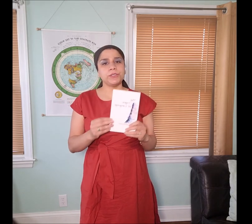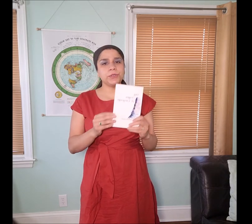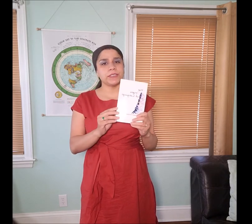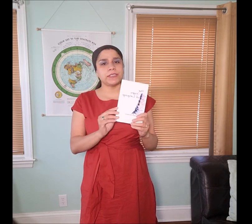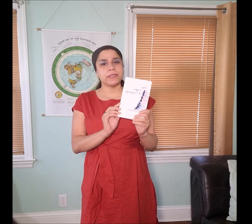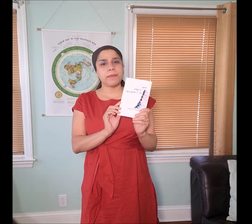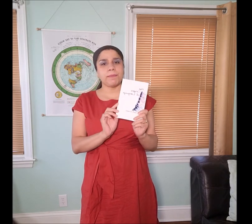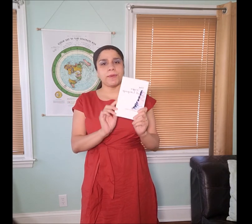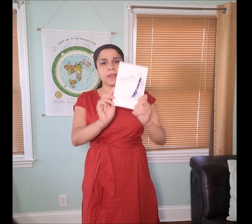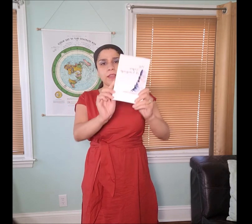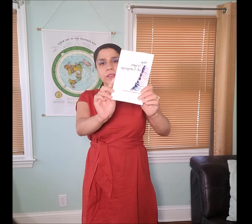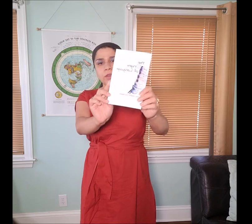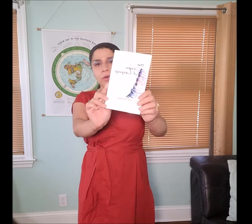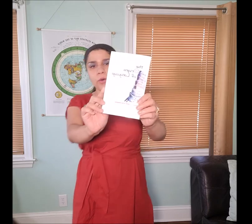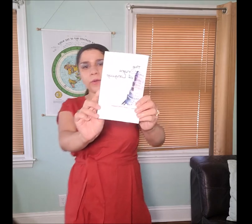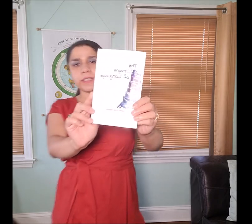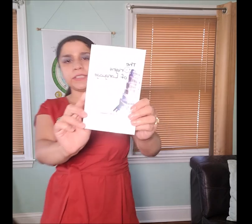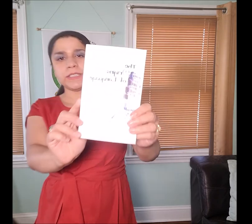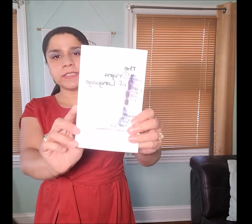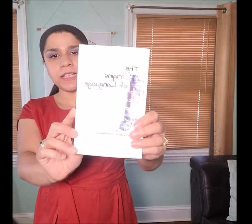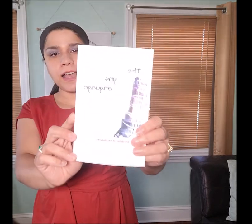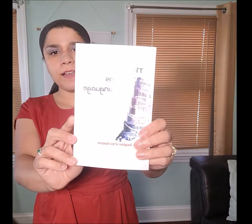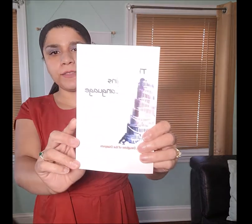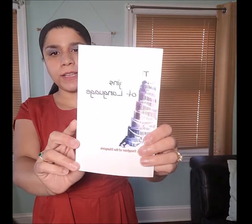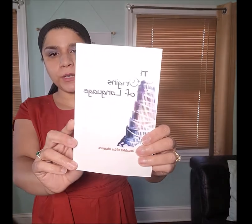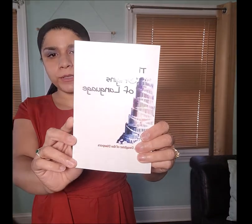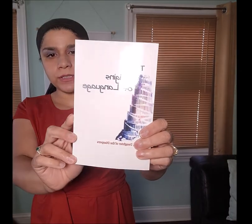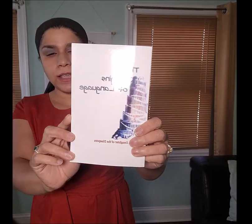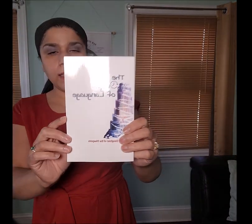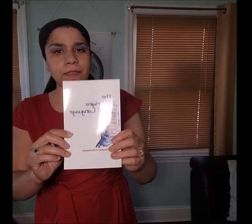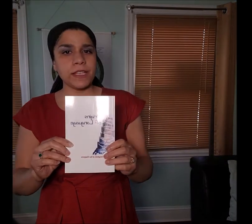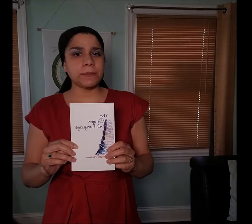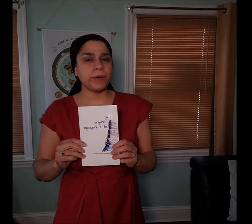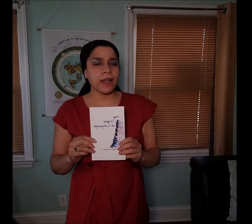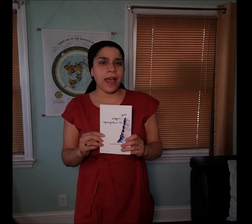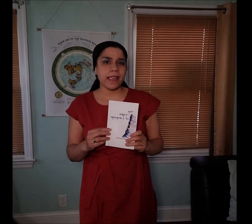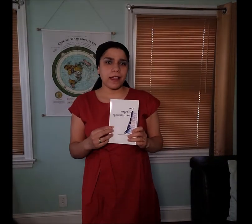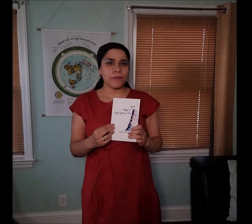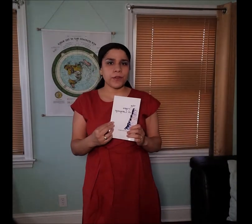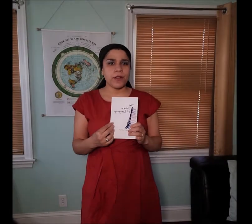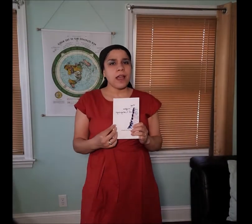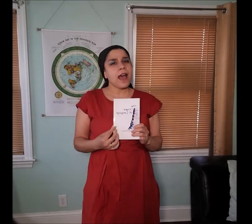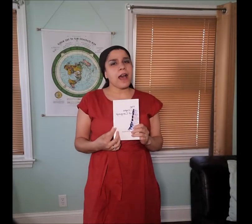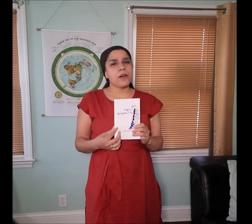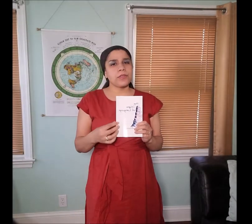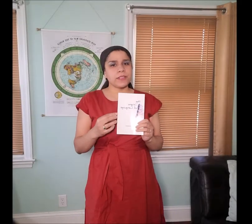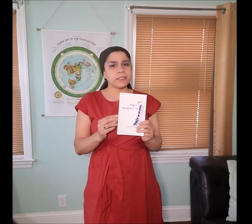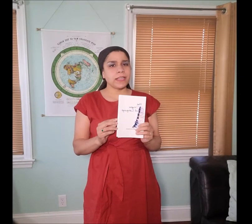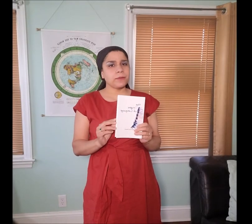you can see my book "the Origins of Language", in this book I cover how this language